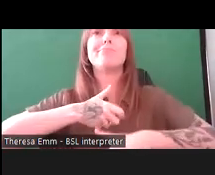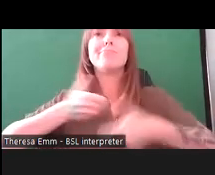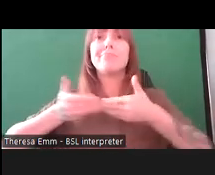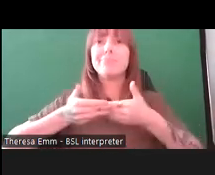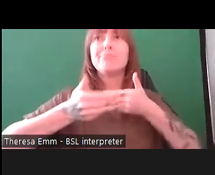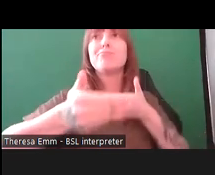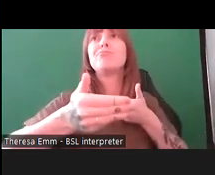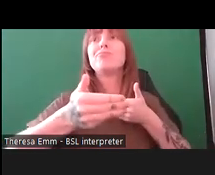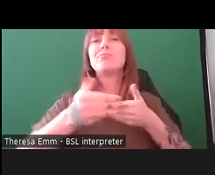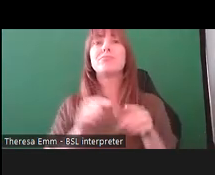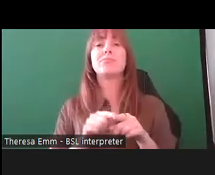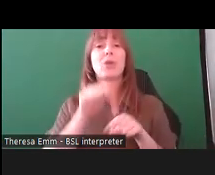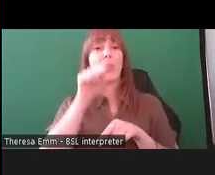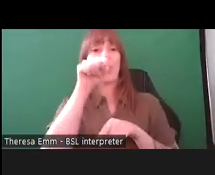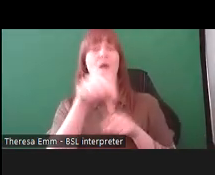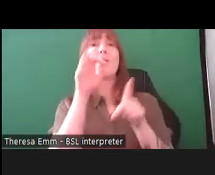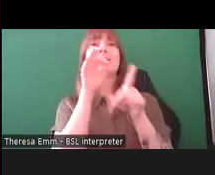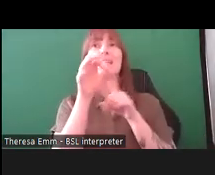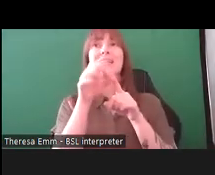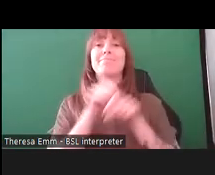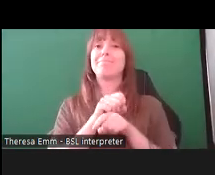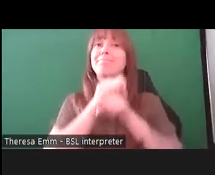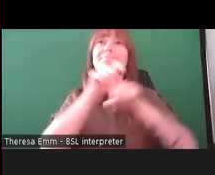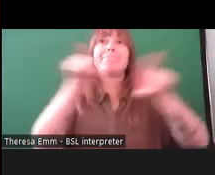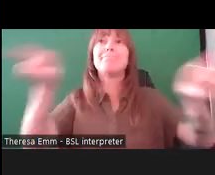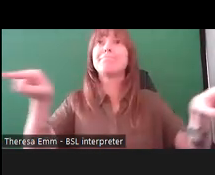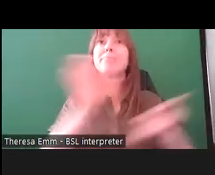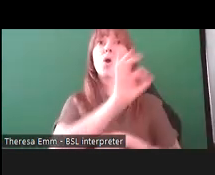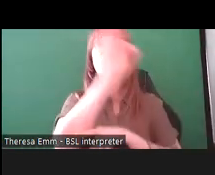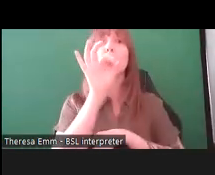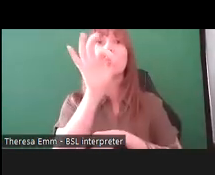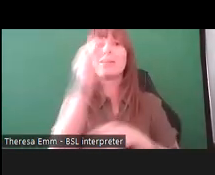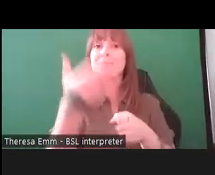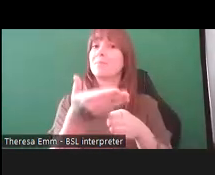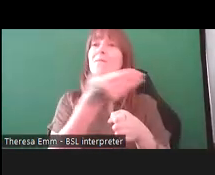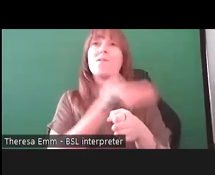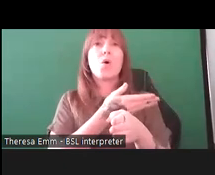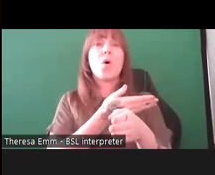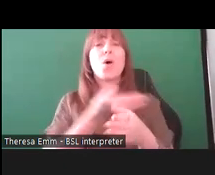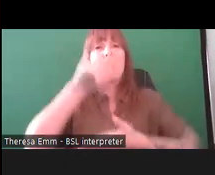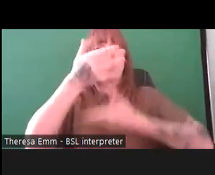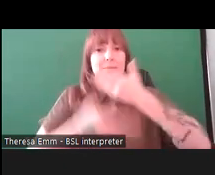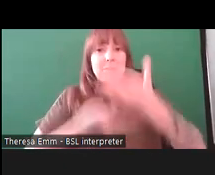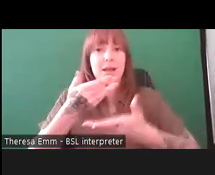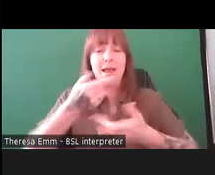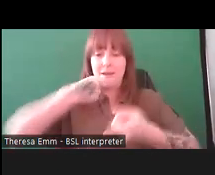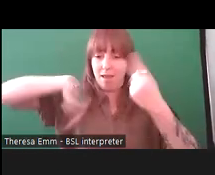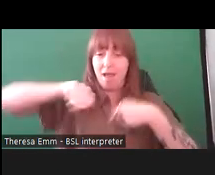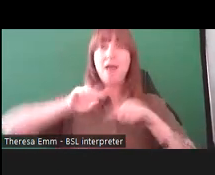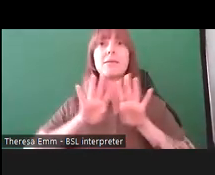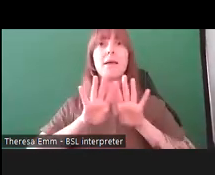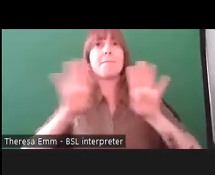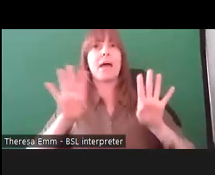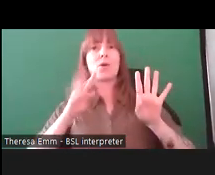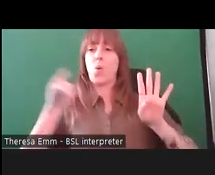we set out all questions in advance, we explained who we were on the panel in a bit more depth.